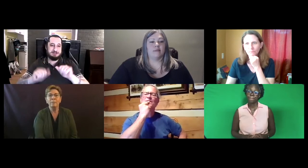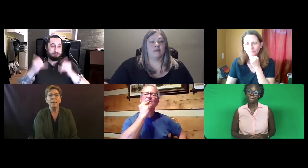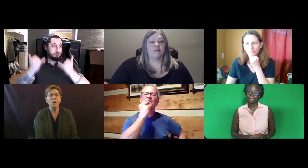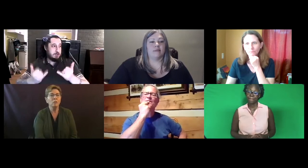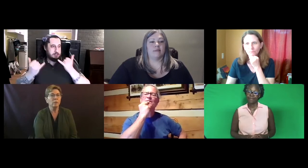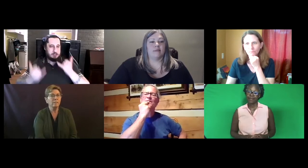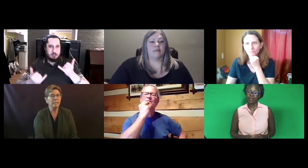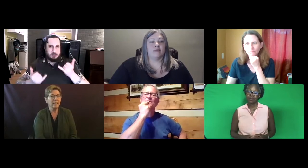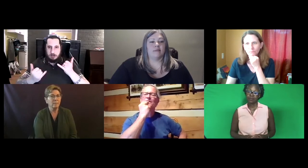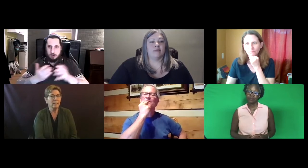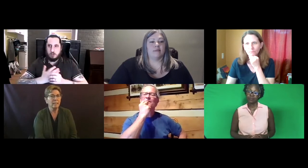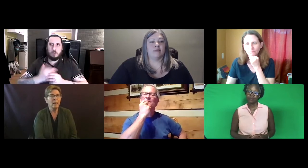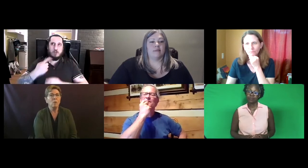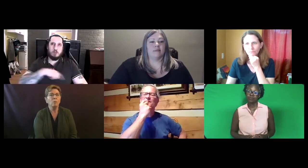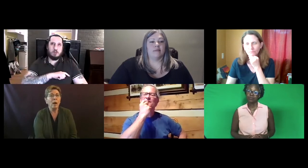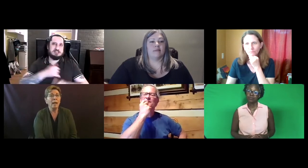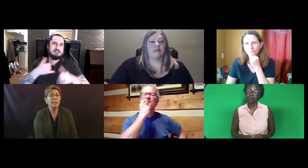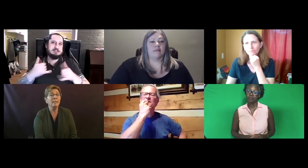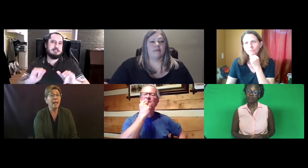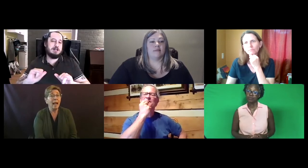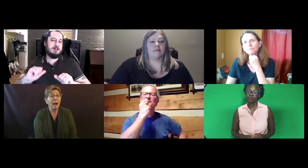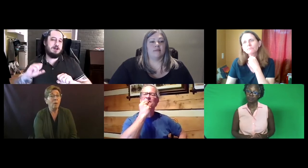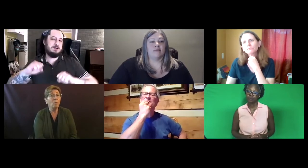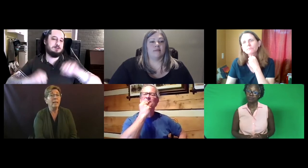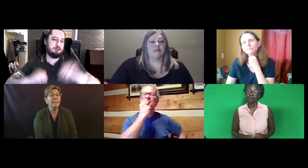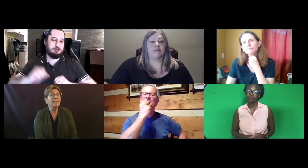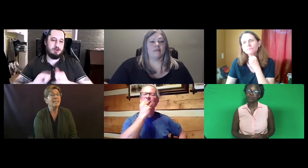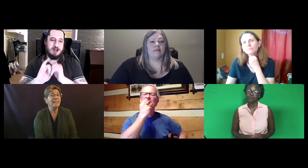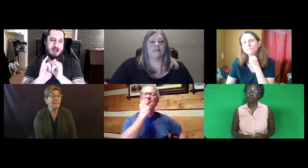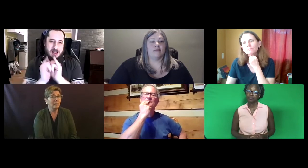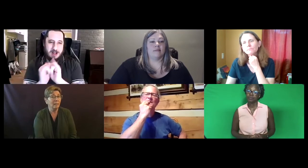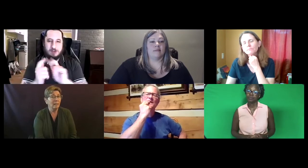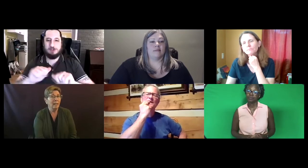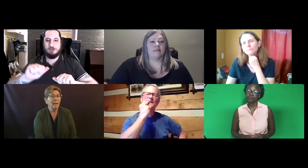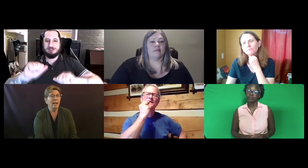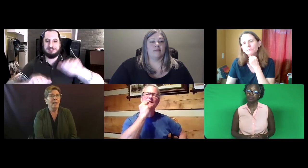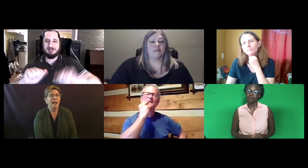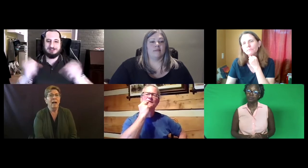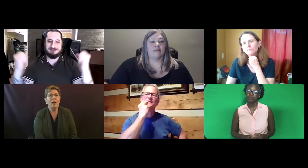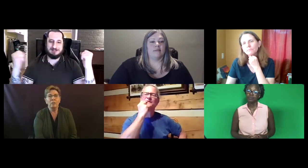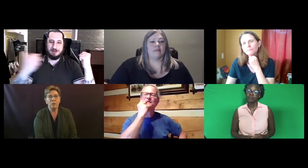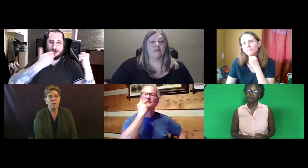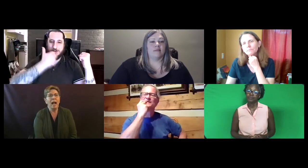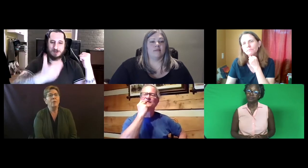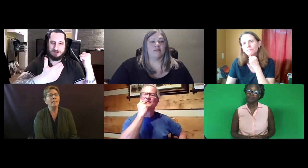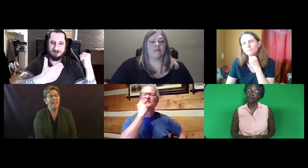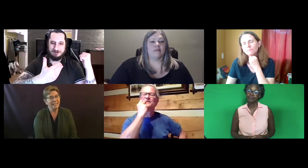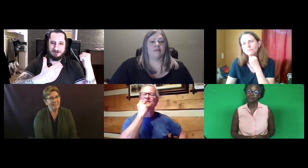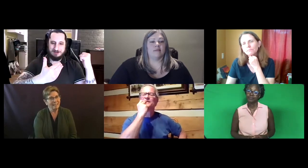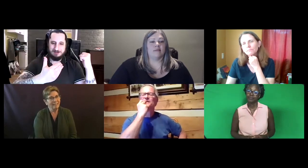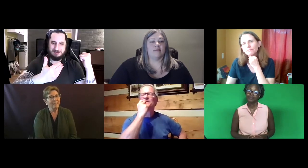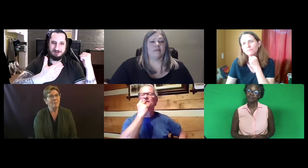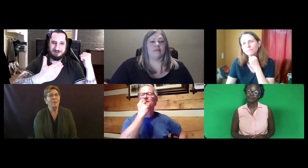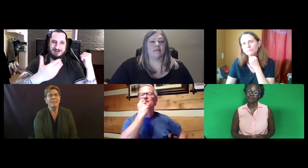all sorts of assessments, right now we still are uncertain how to assess American Sign